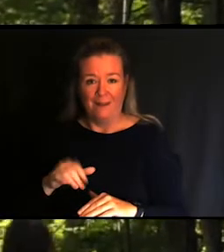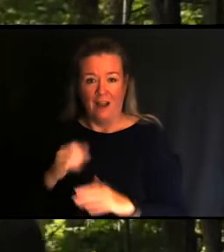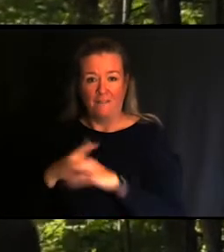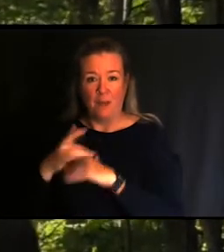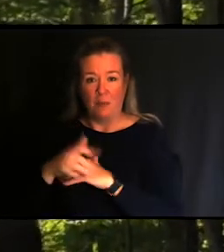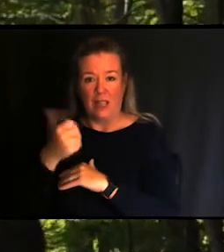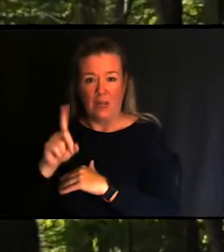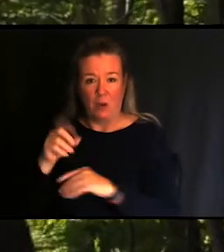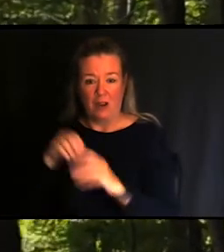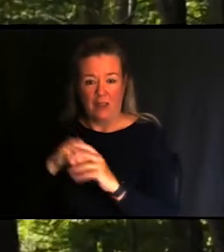in the world.